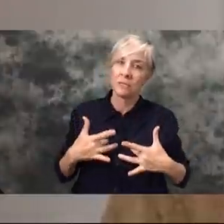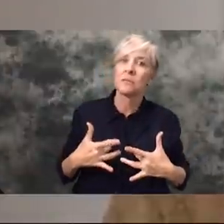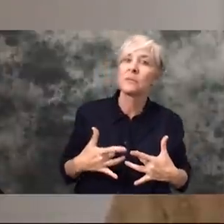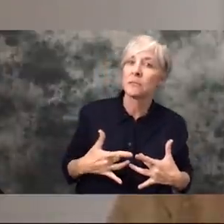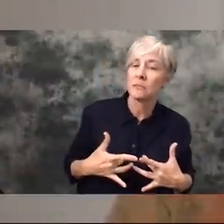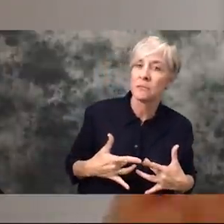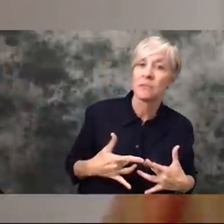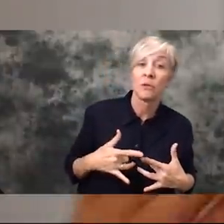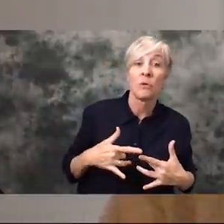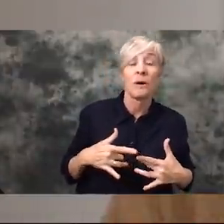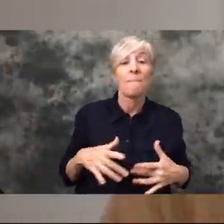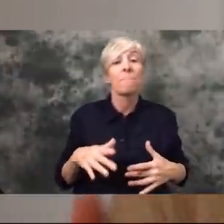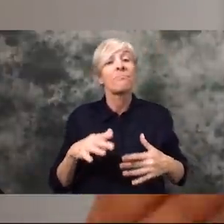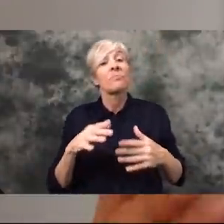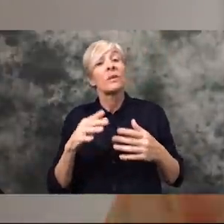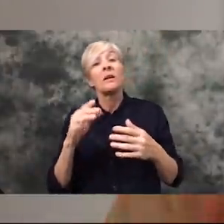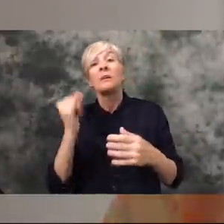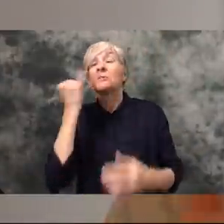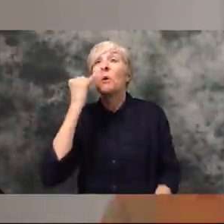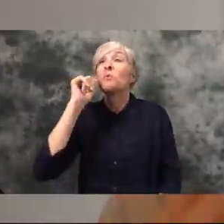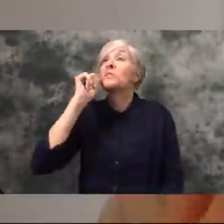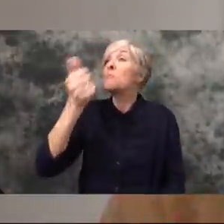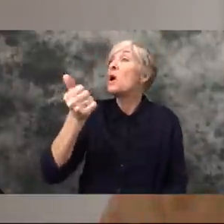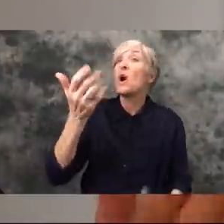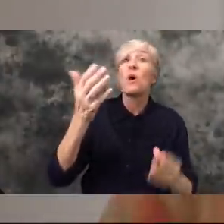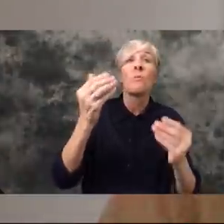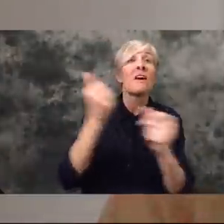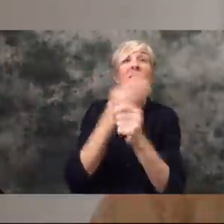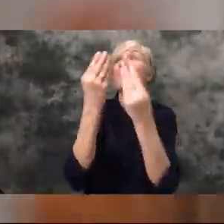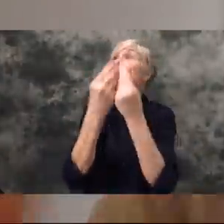can be hard to climb out of - even if the world tomorrow says you're fine go back